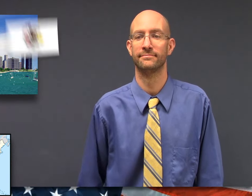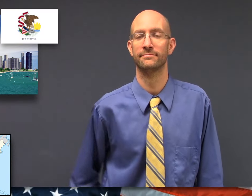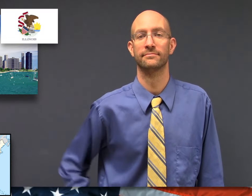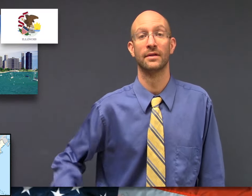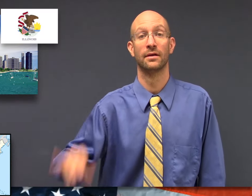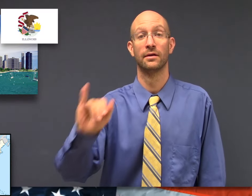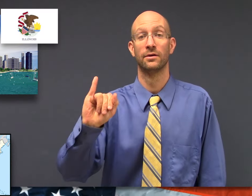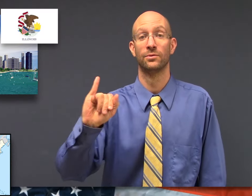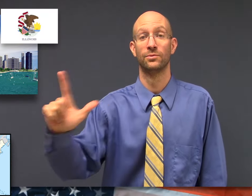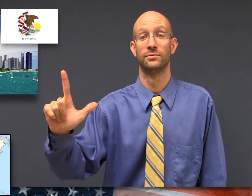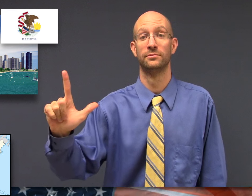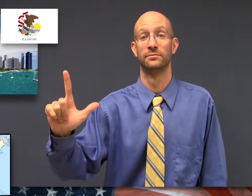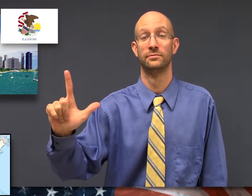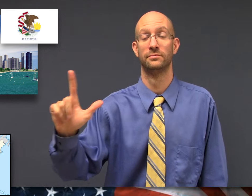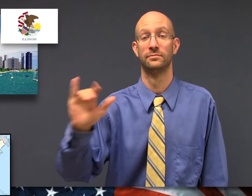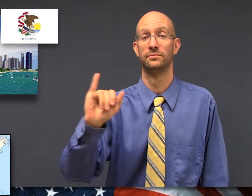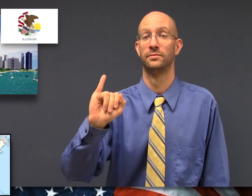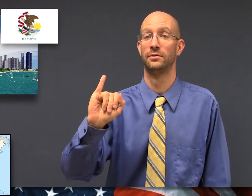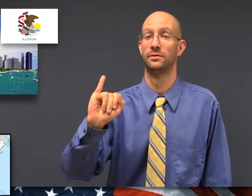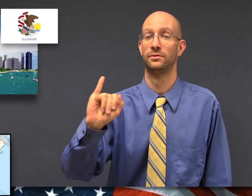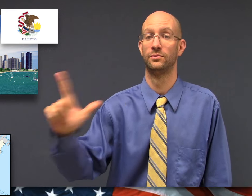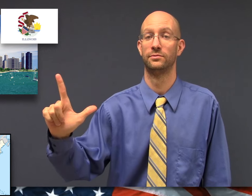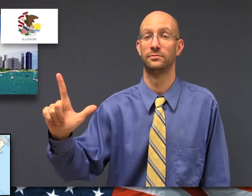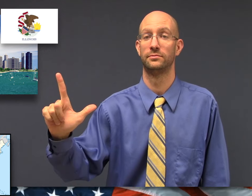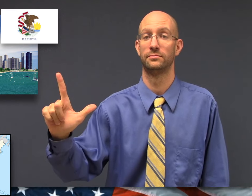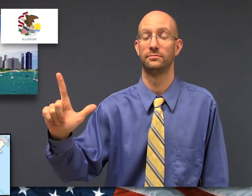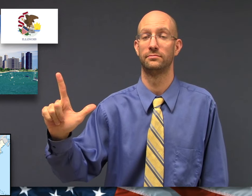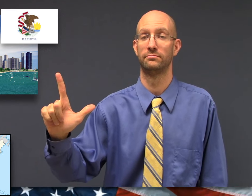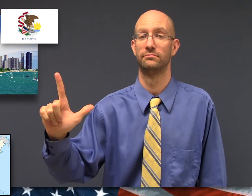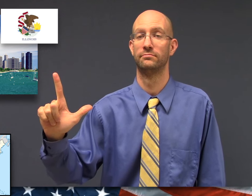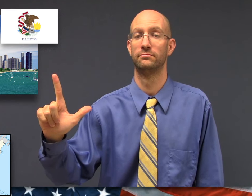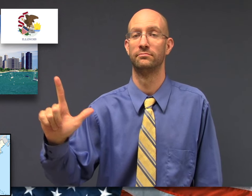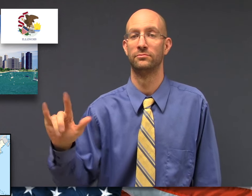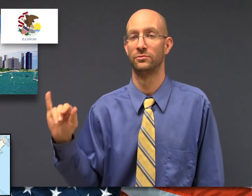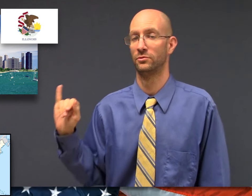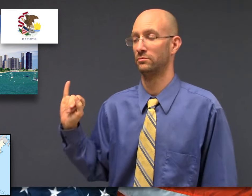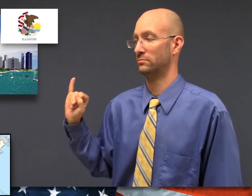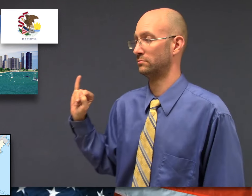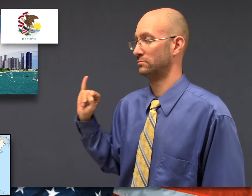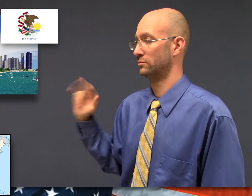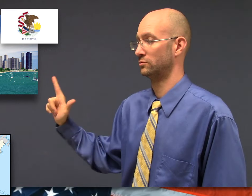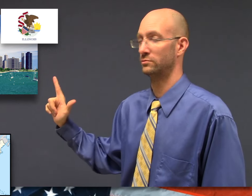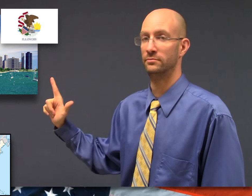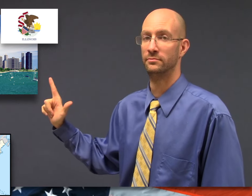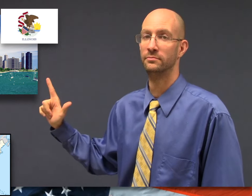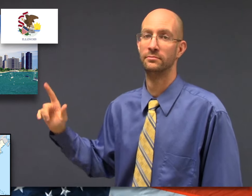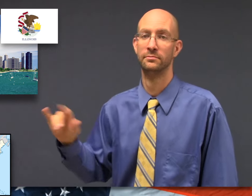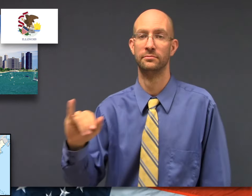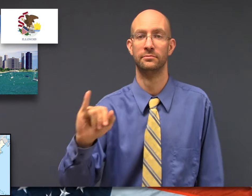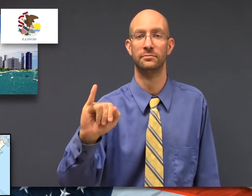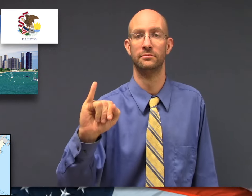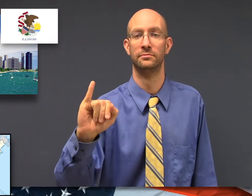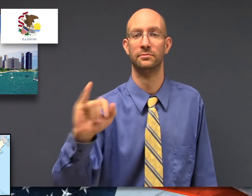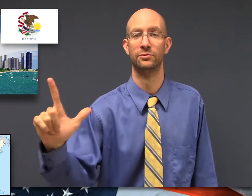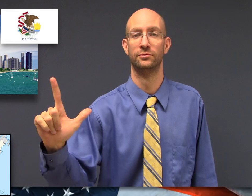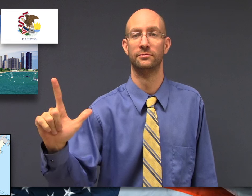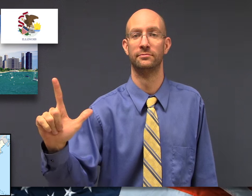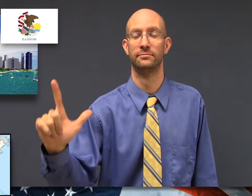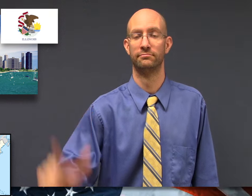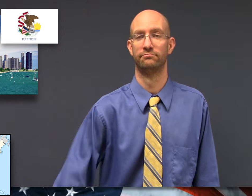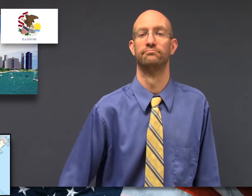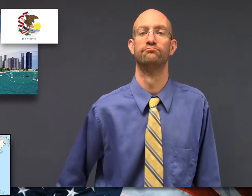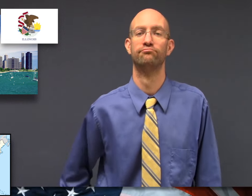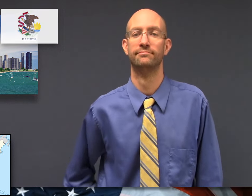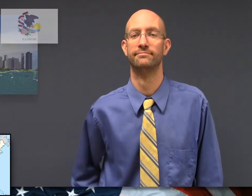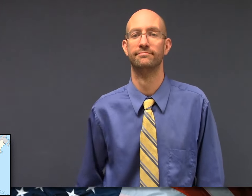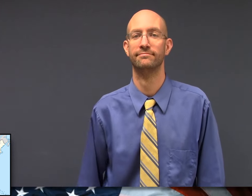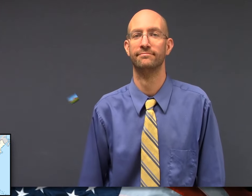fs-ILL or fs-I-Handshape-ILY-Handshape-ILY